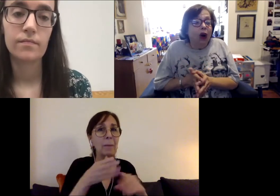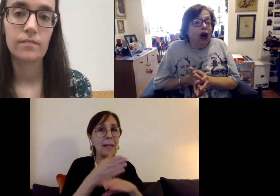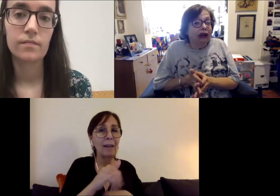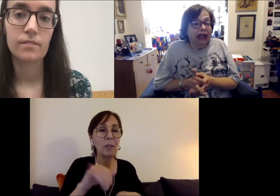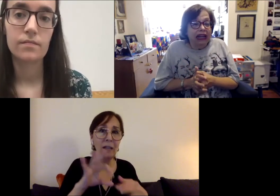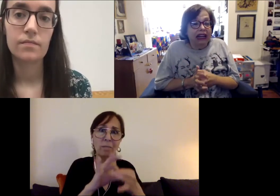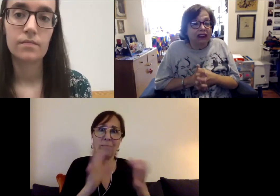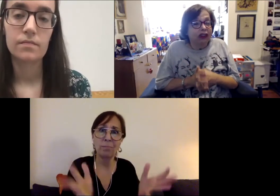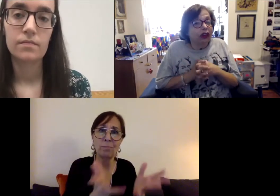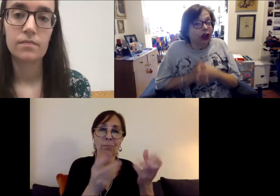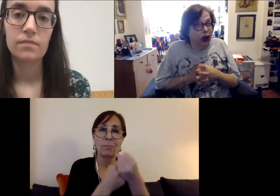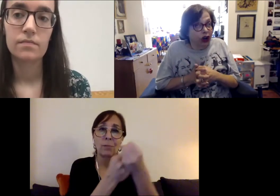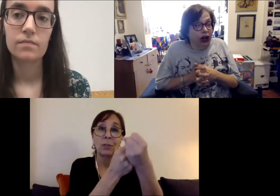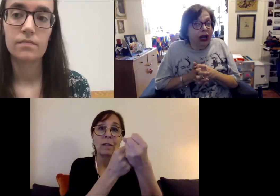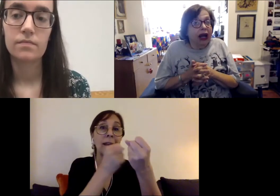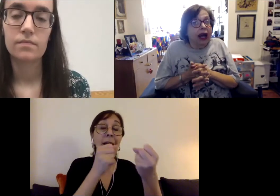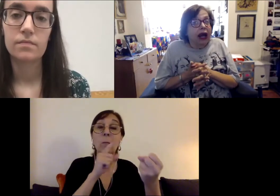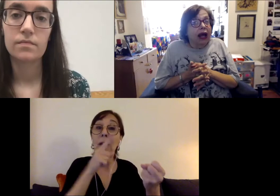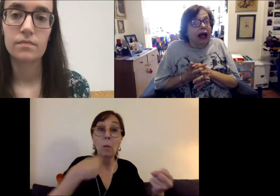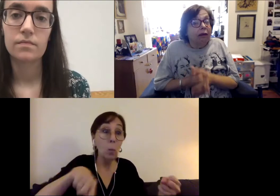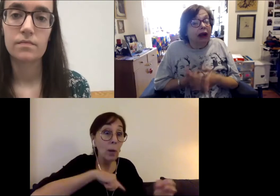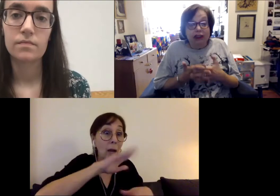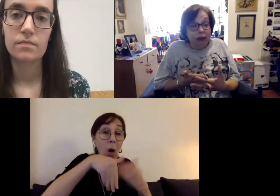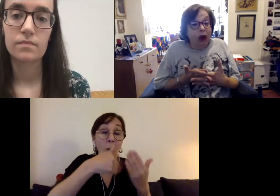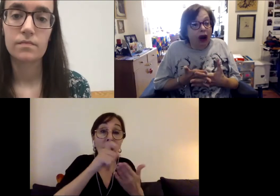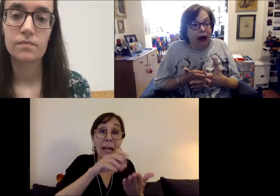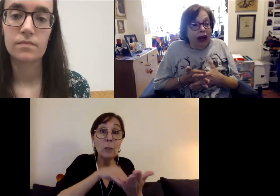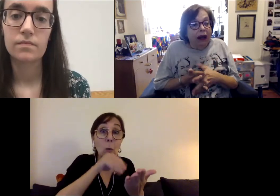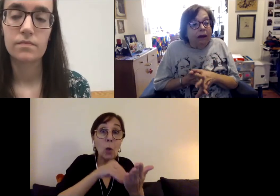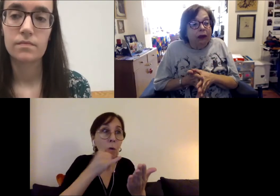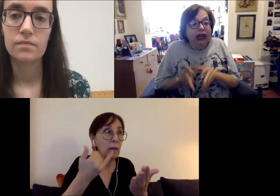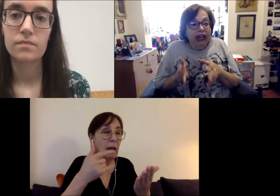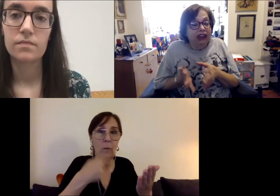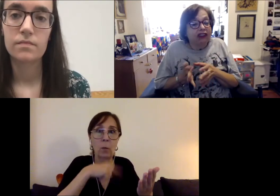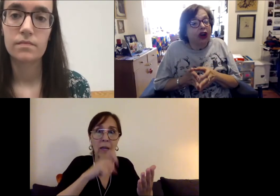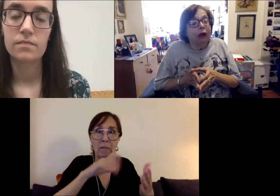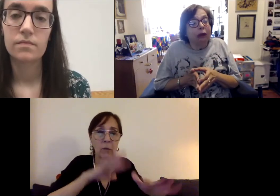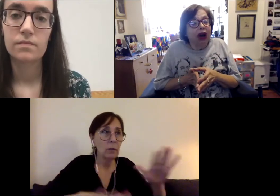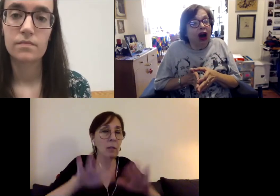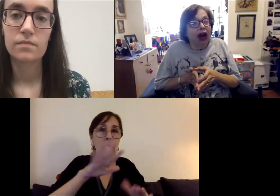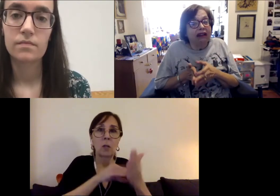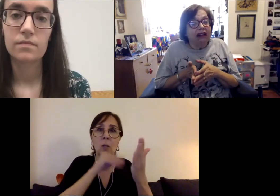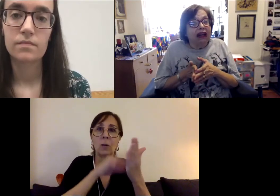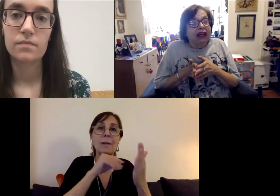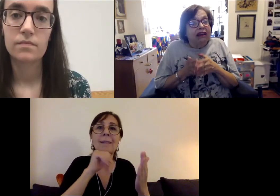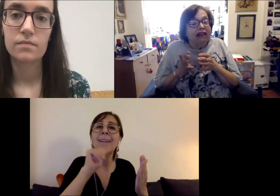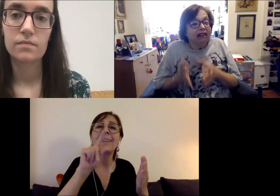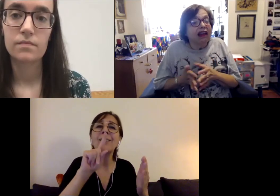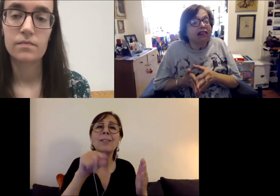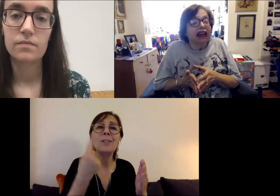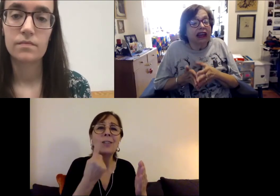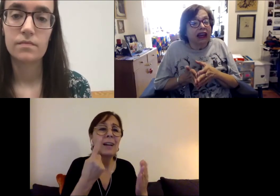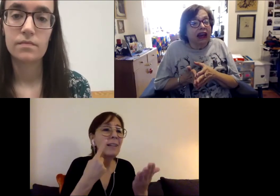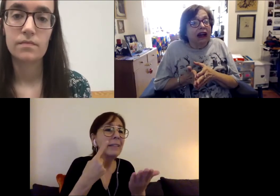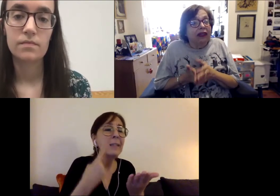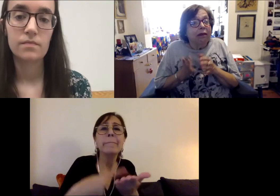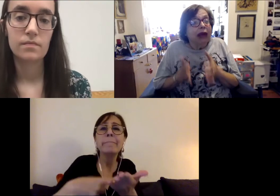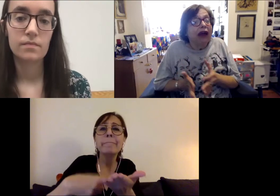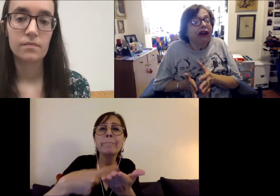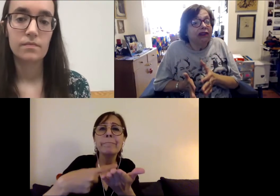needing to learn much more. We needed to go beyond discussing the barriers and